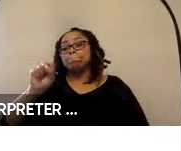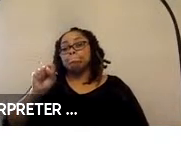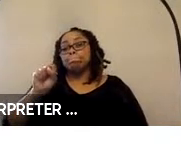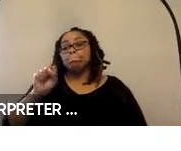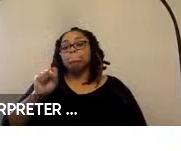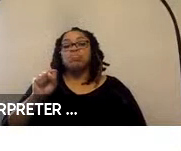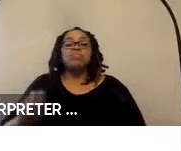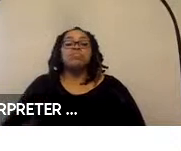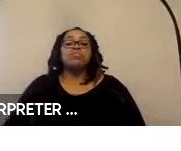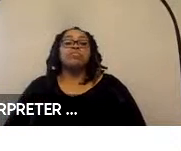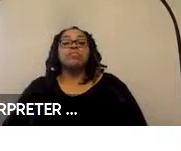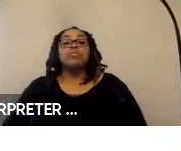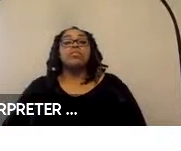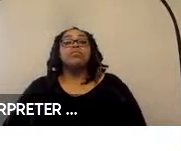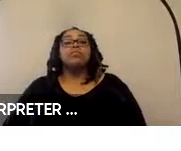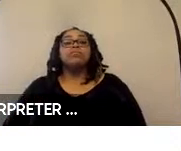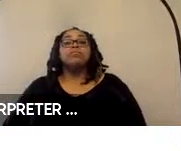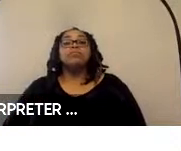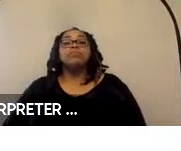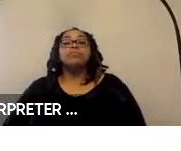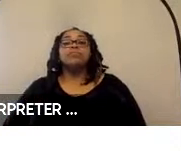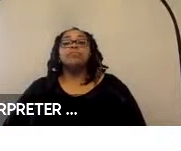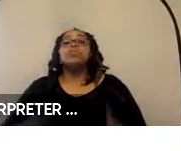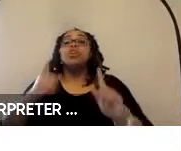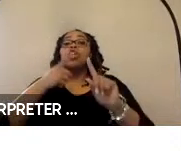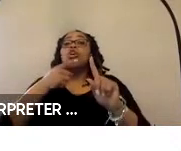systems. The goal when we work in transportation wheelchair